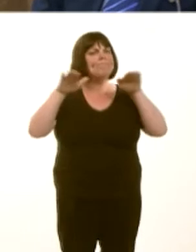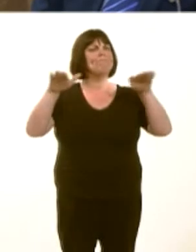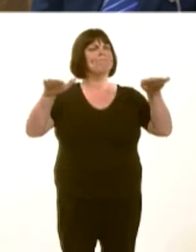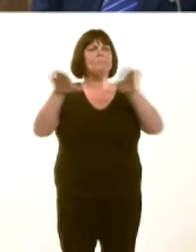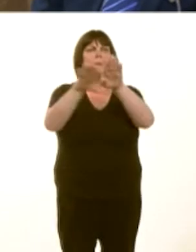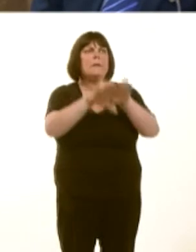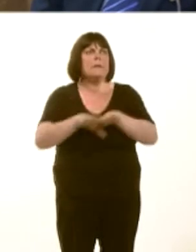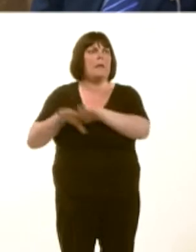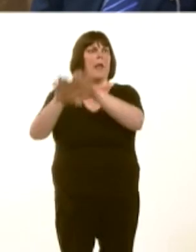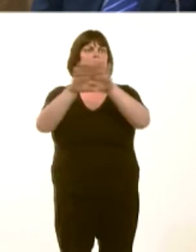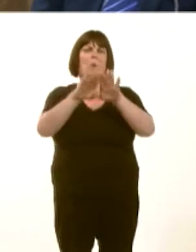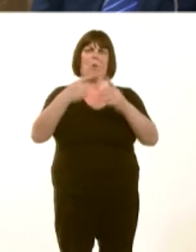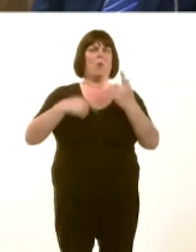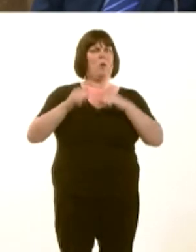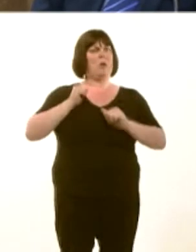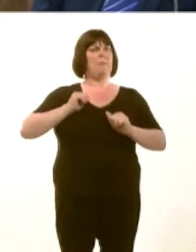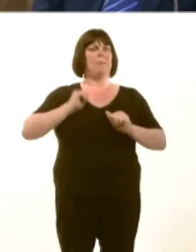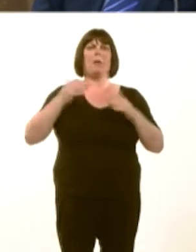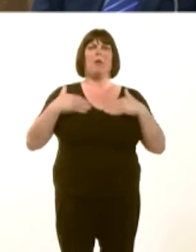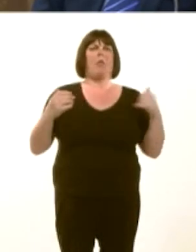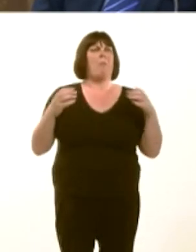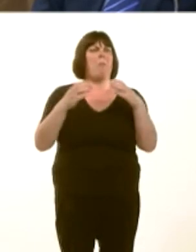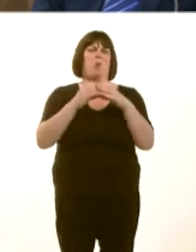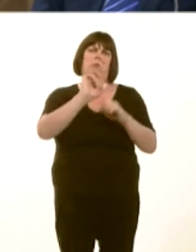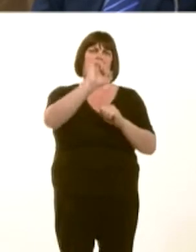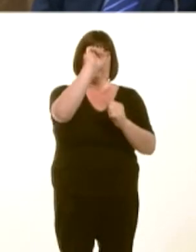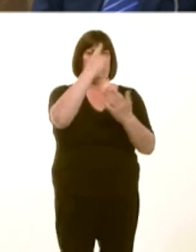We would expect local health boards in any decisions that they take to ensure that health